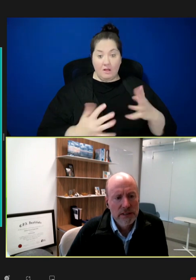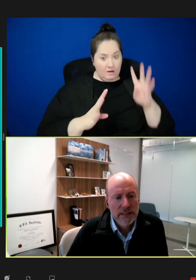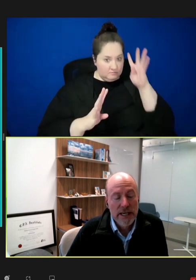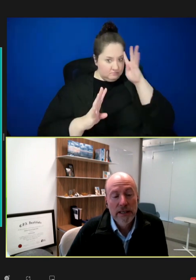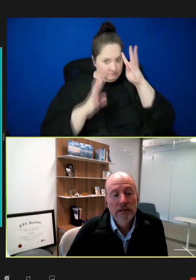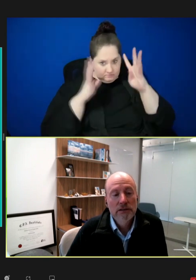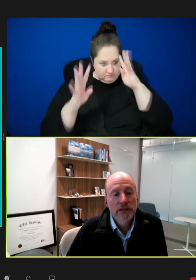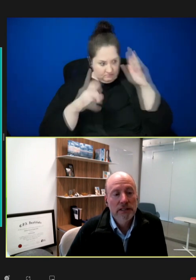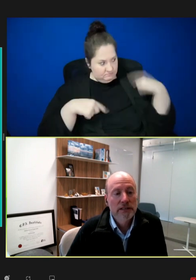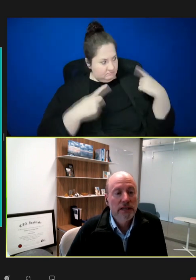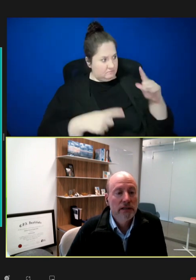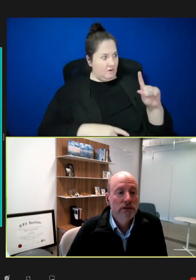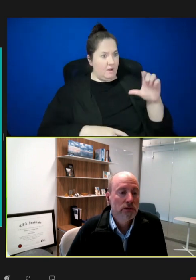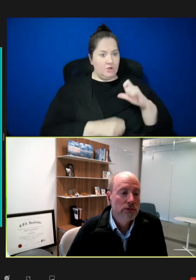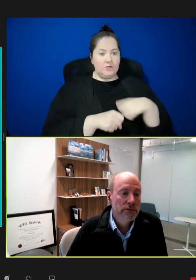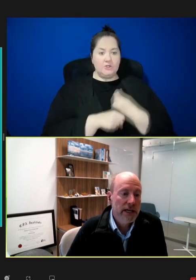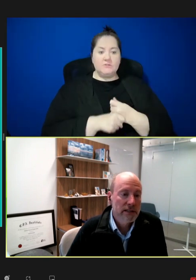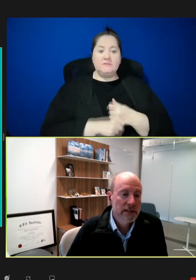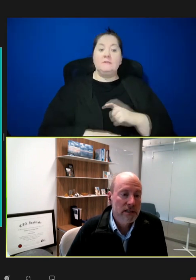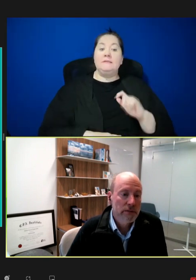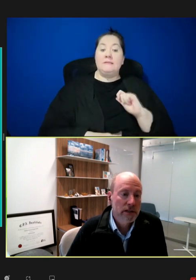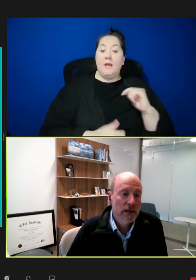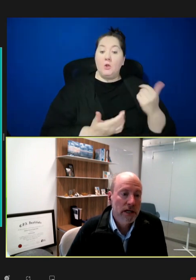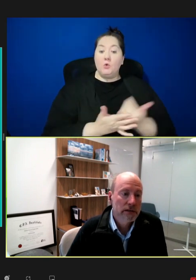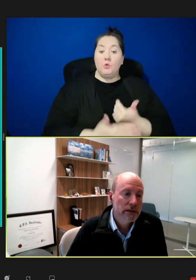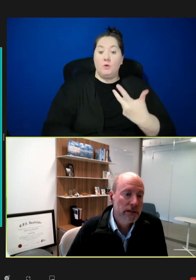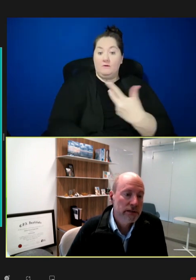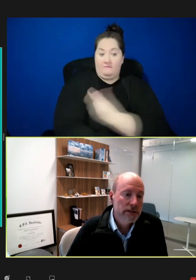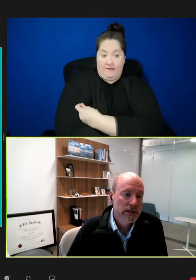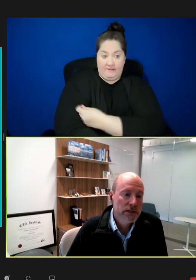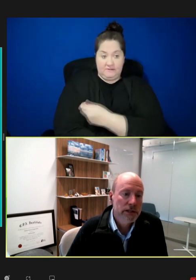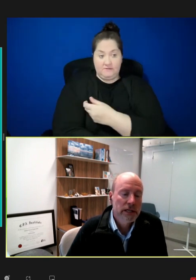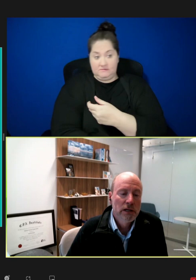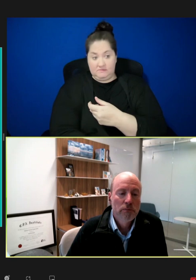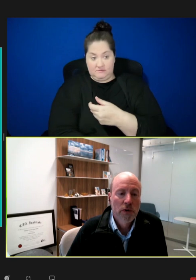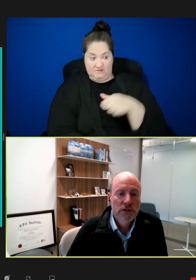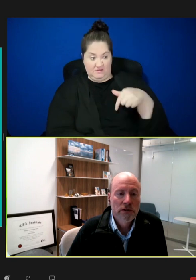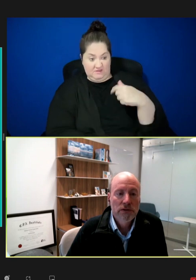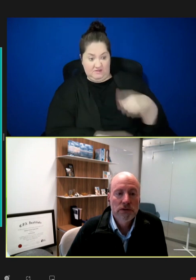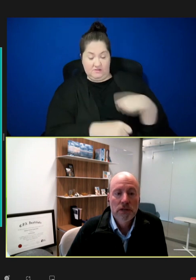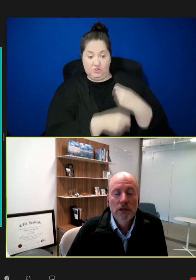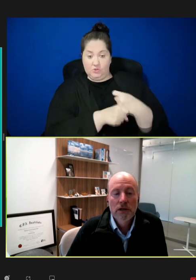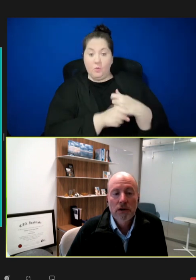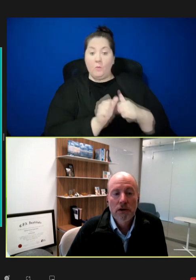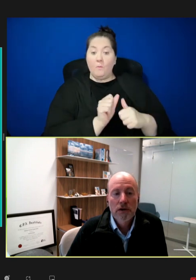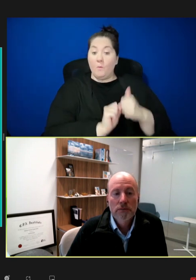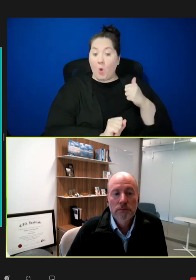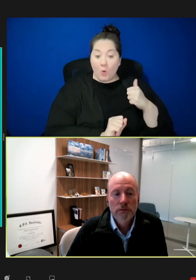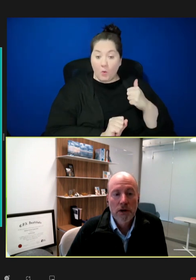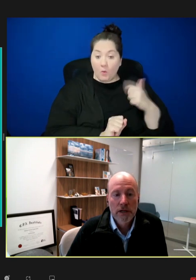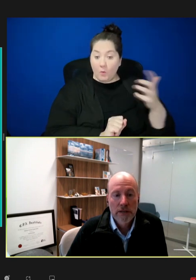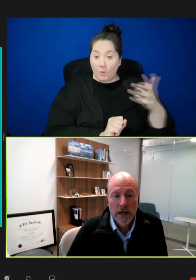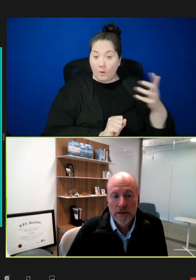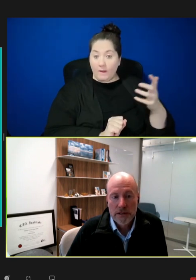The 10 -- you can see 10 new vaccines coming online this century. Most of those are RNA virus,